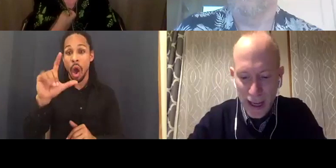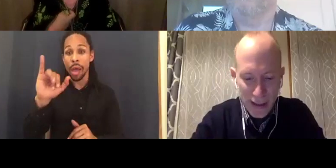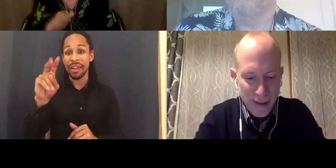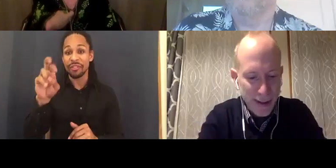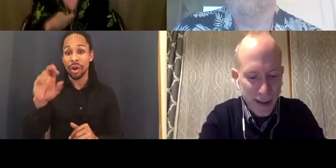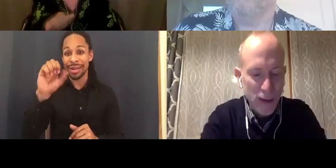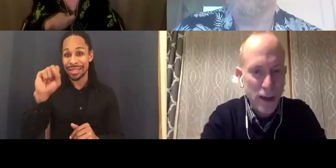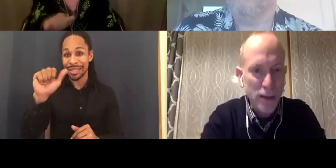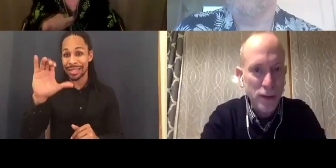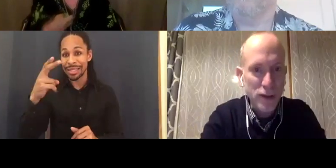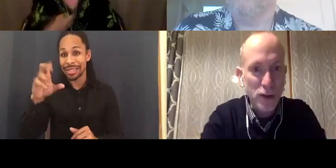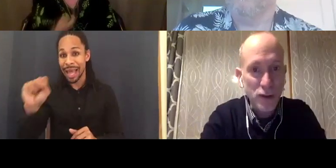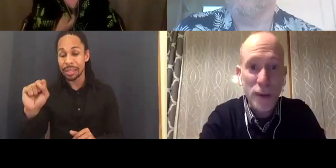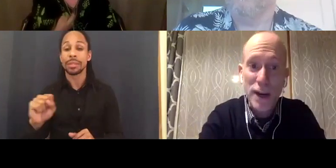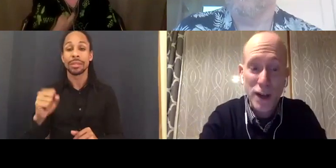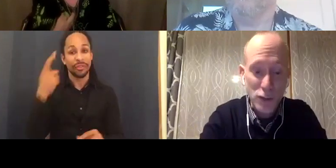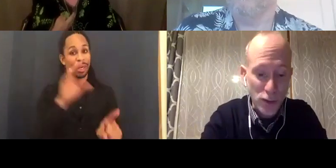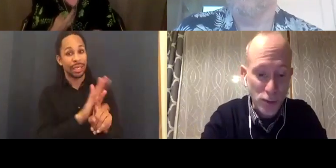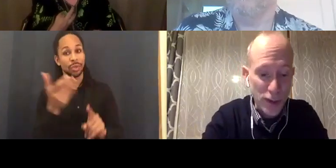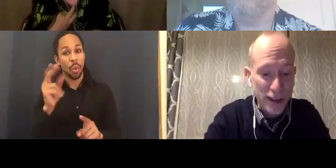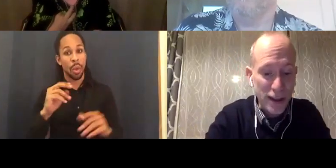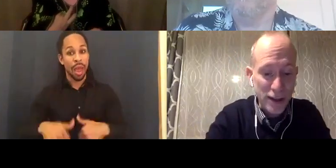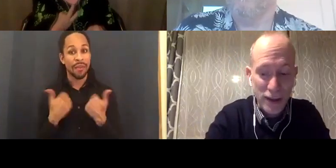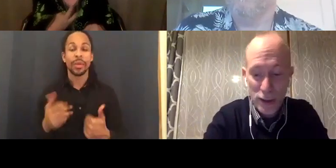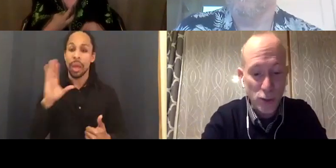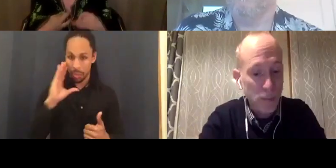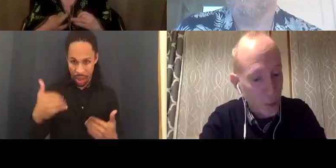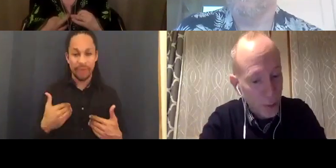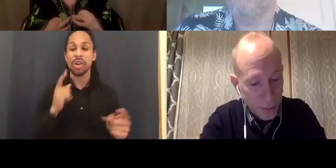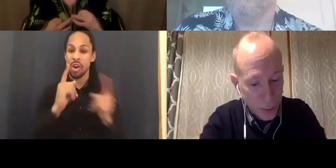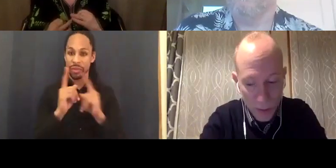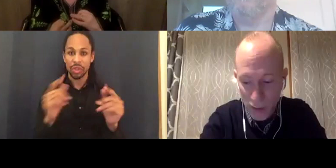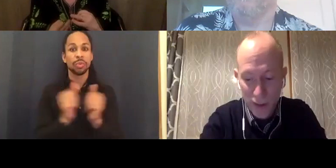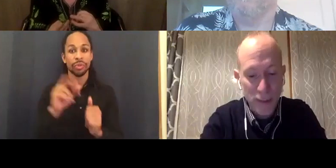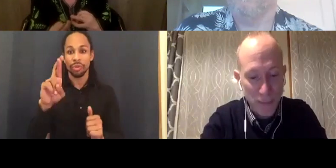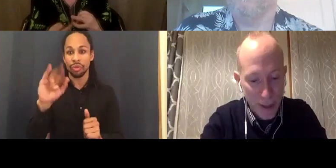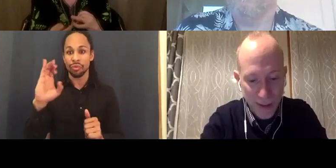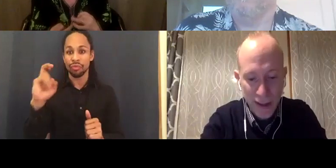Please join us for that. We'll have a conversation with the Director, Ric Burns afterwards. It's going to be amazing.